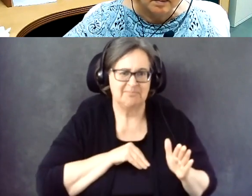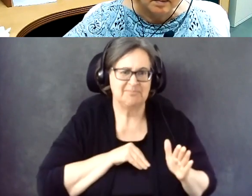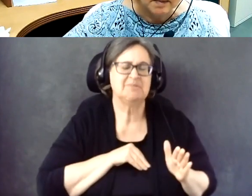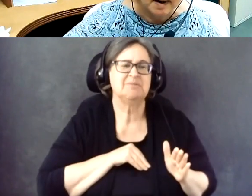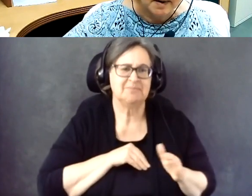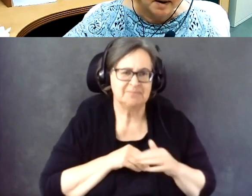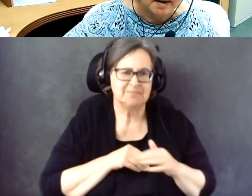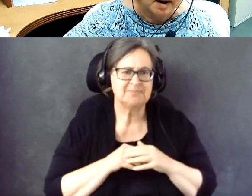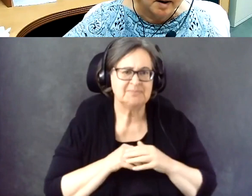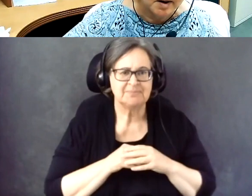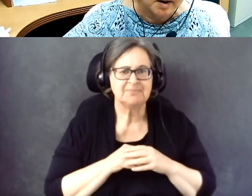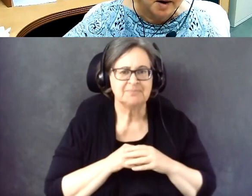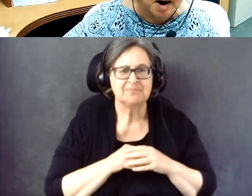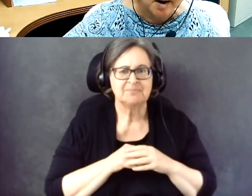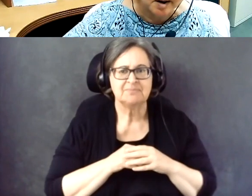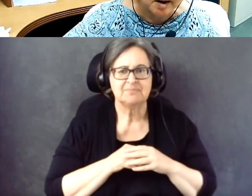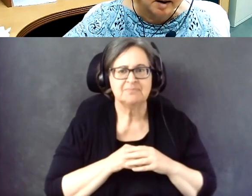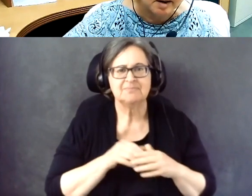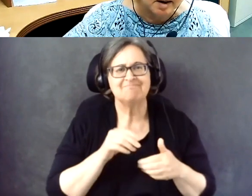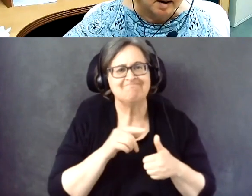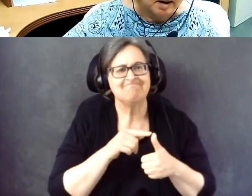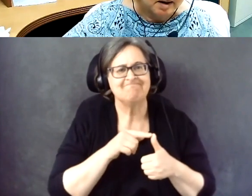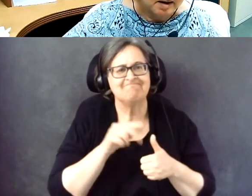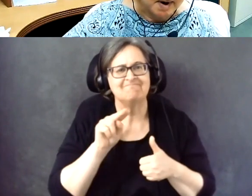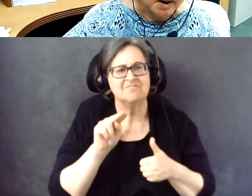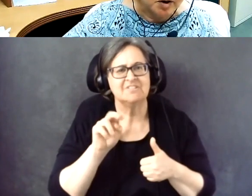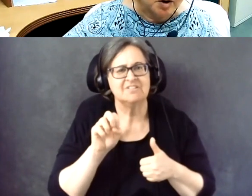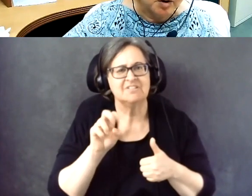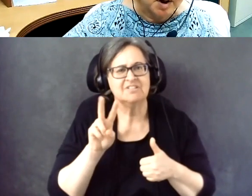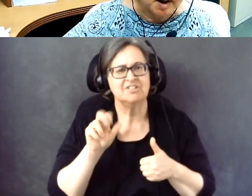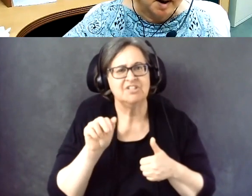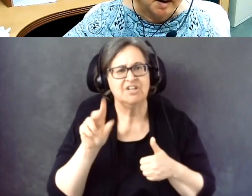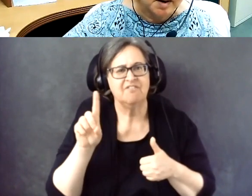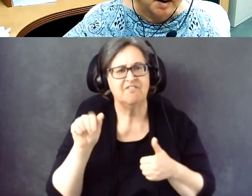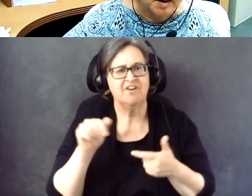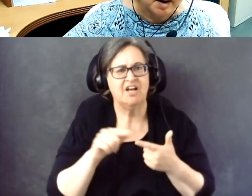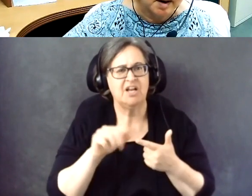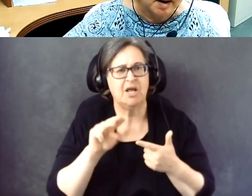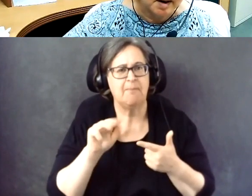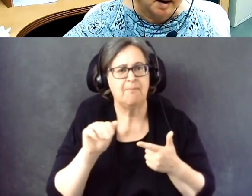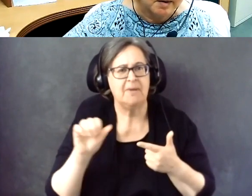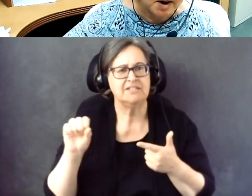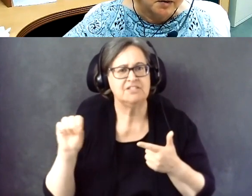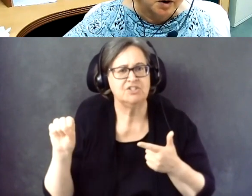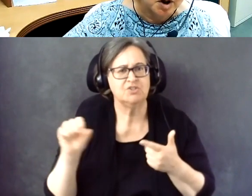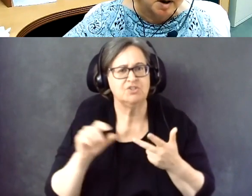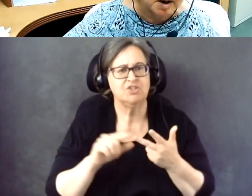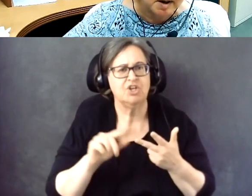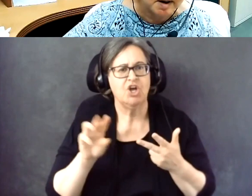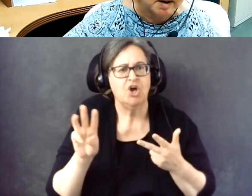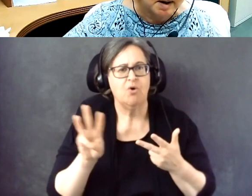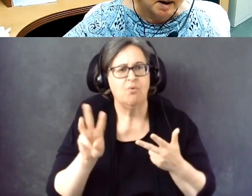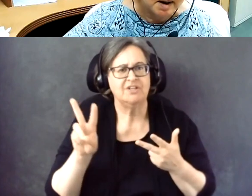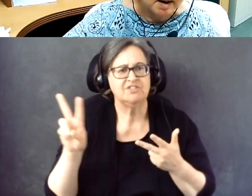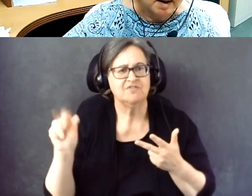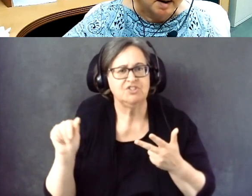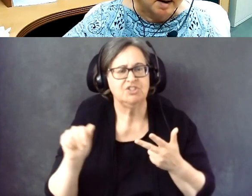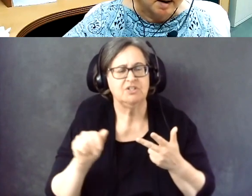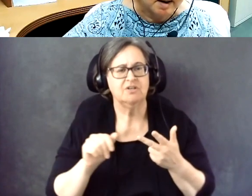And I think it's Nevada, Massachusetts, West Virginia -- Jeff, help me.